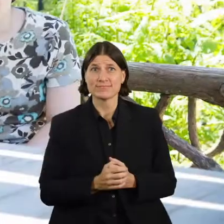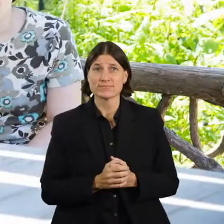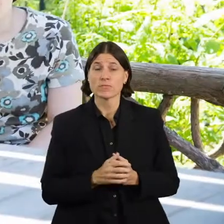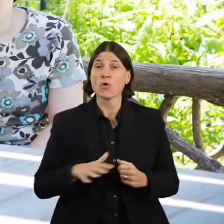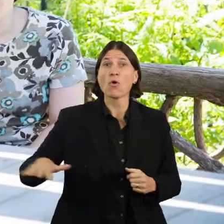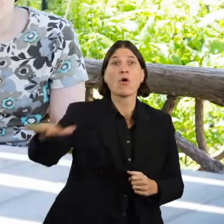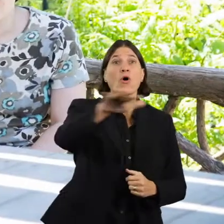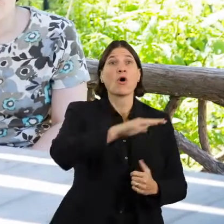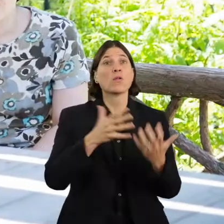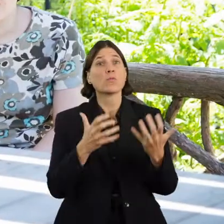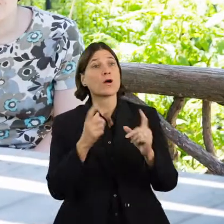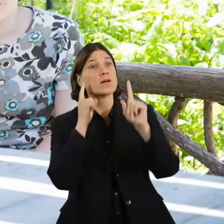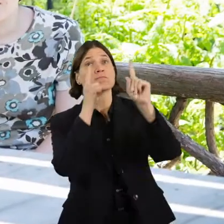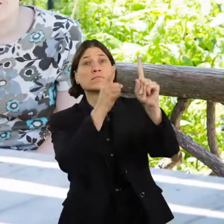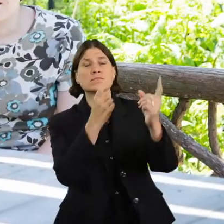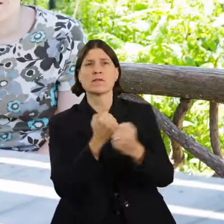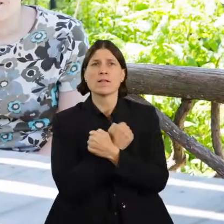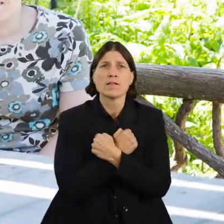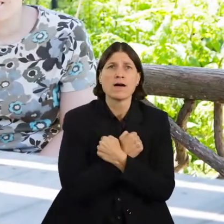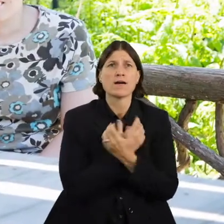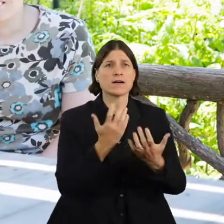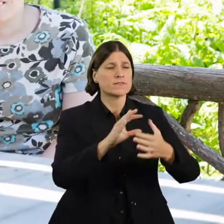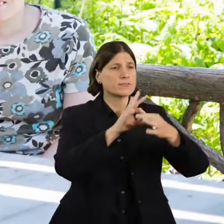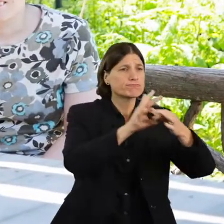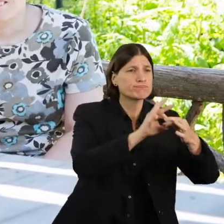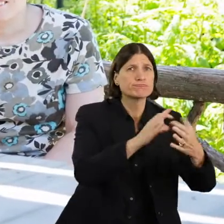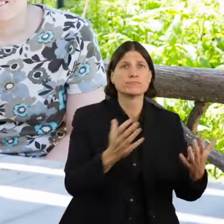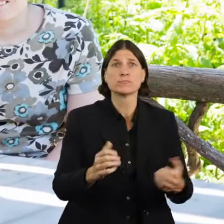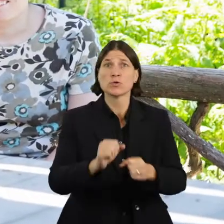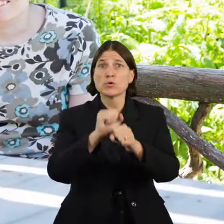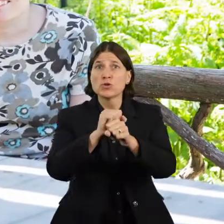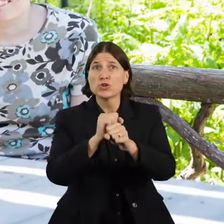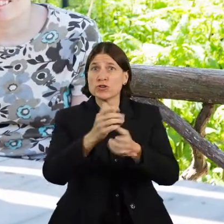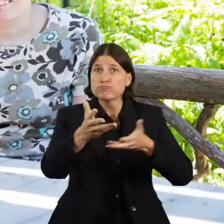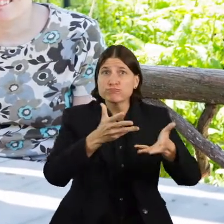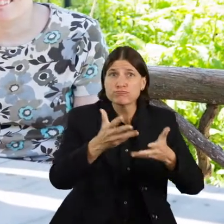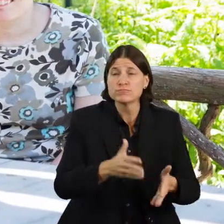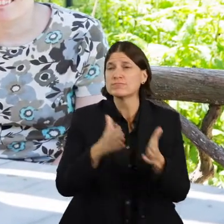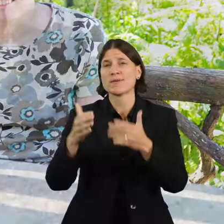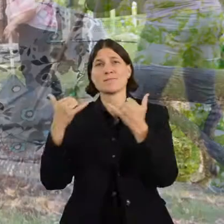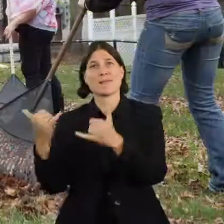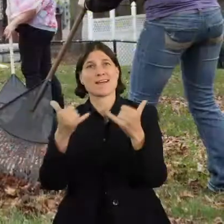When we support a person, we always want to recognize and celebrate each person’s abilities.